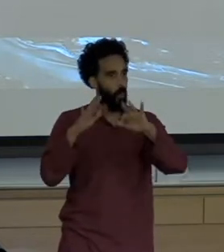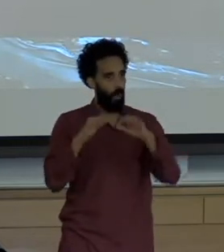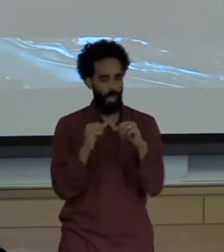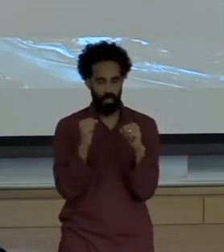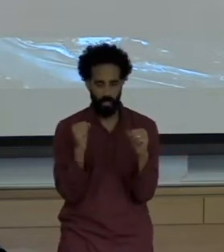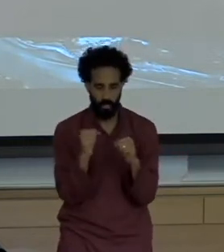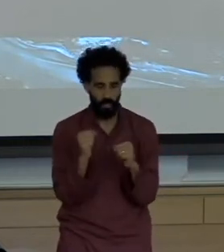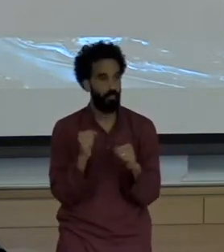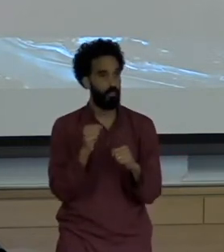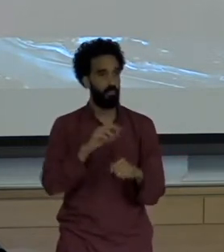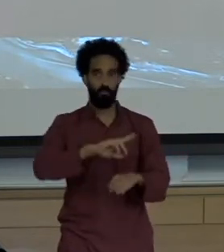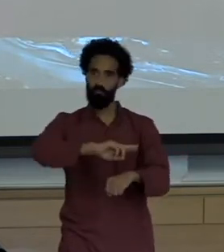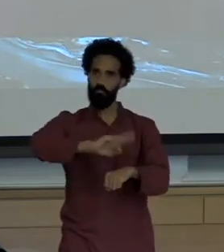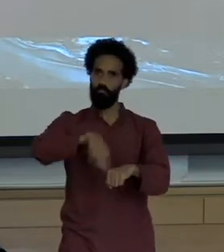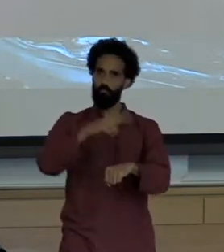naturally replenish the spring melt